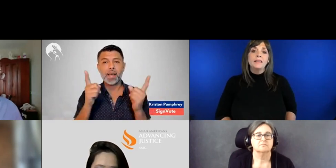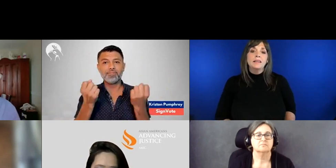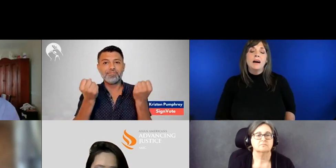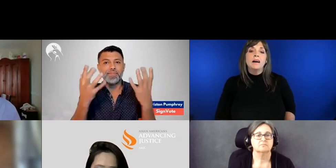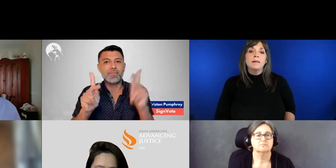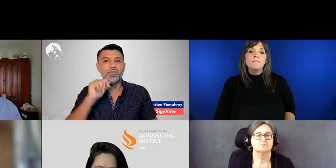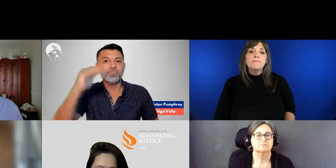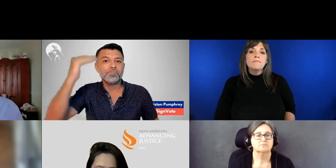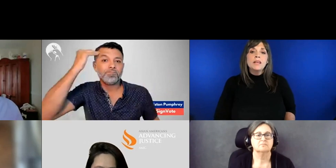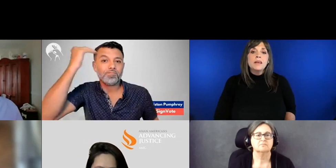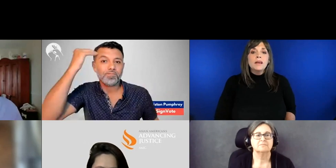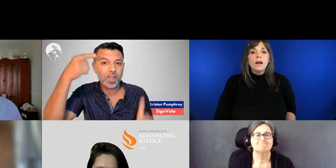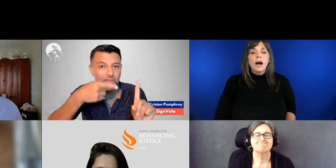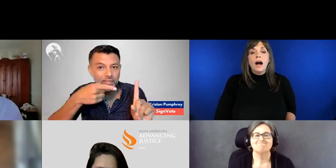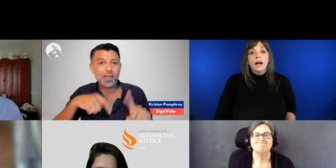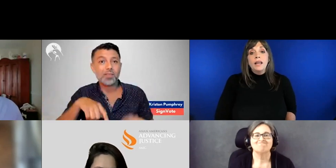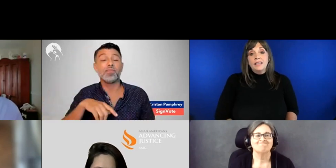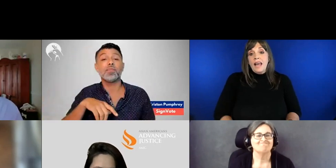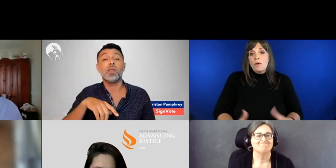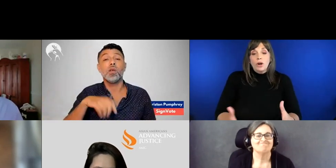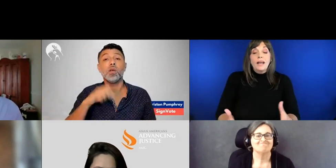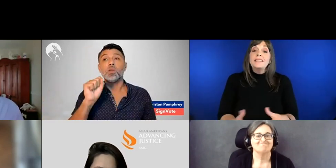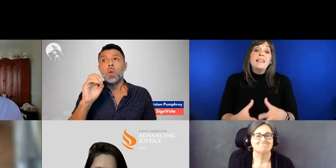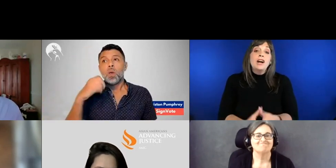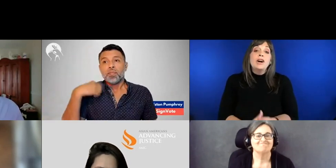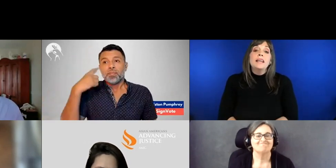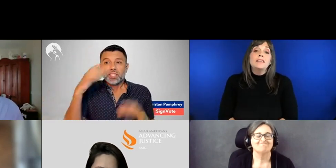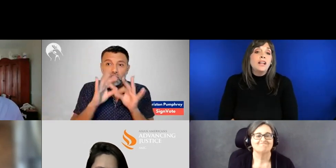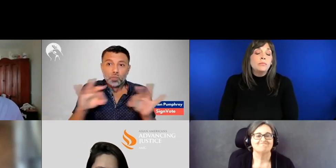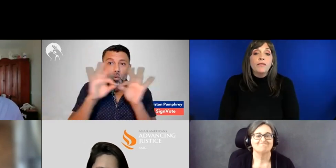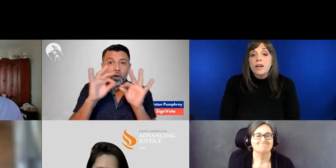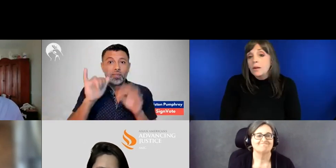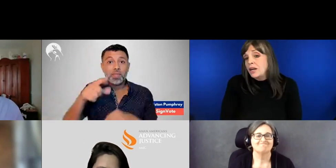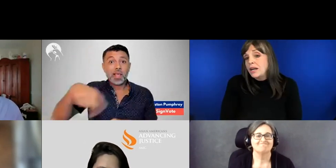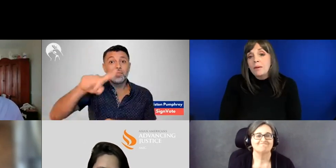it's a network. It's there and available for the community.